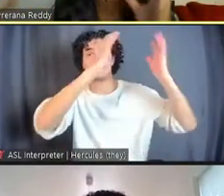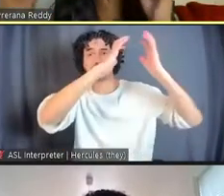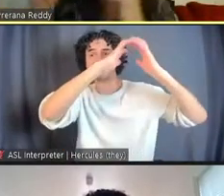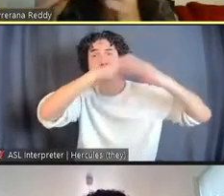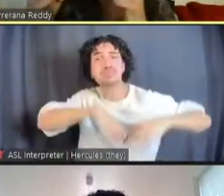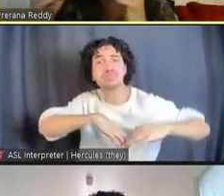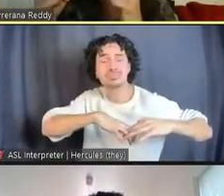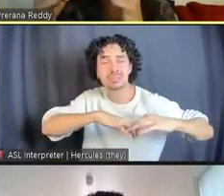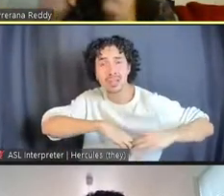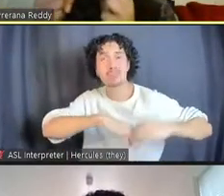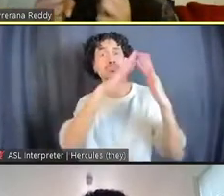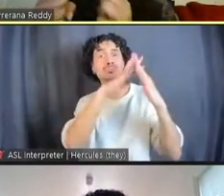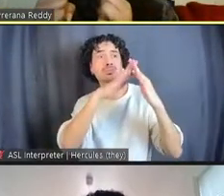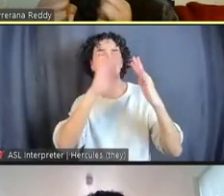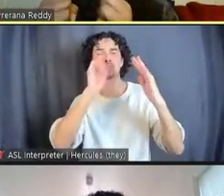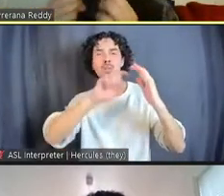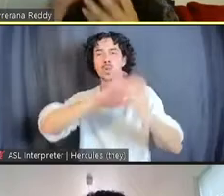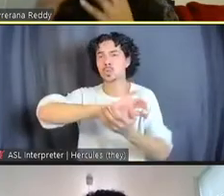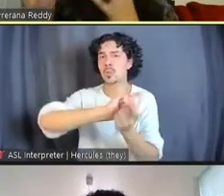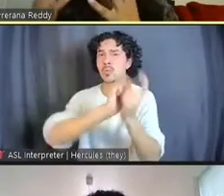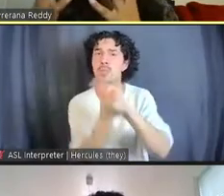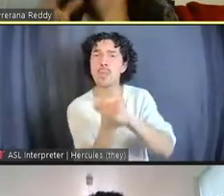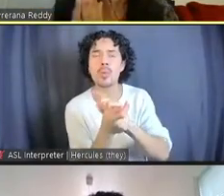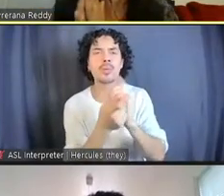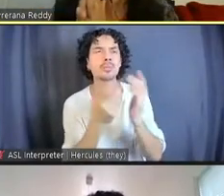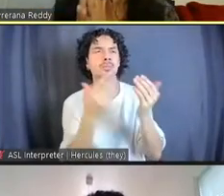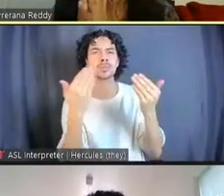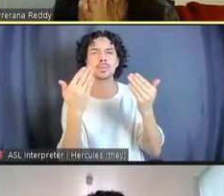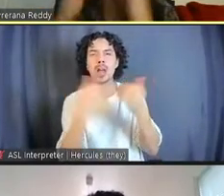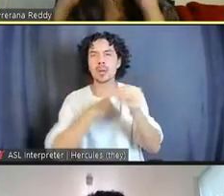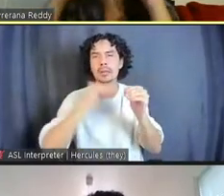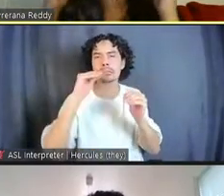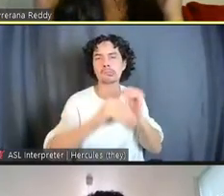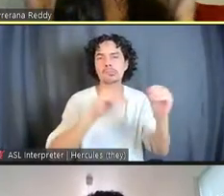what are the different pieces that should be here? It sounds like an